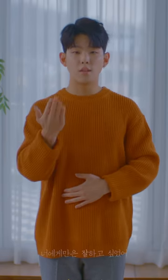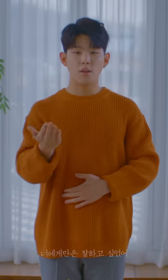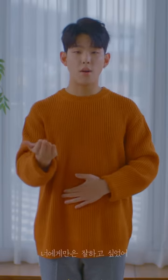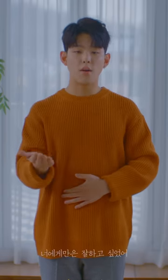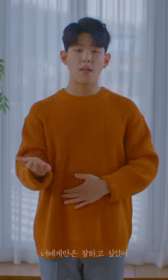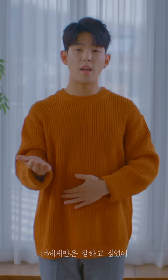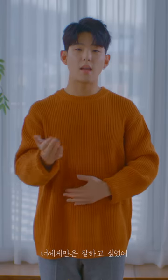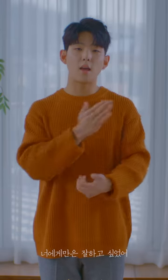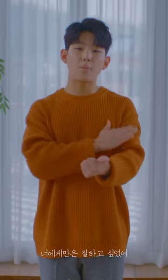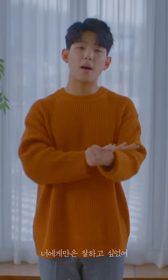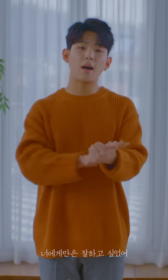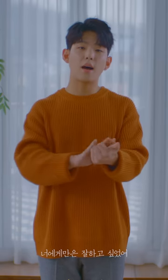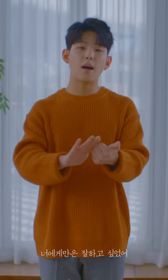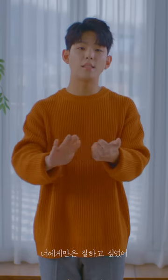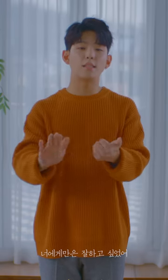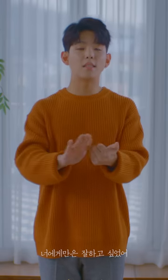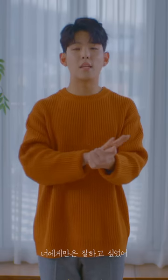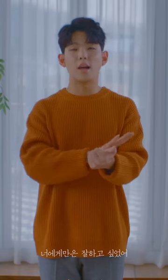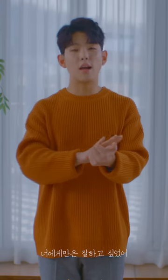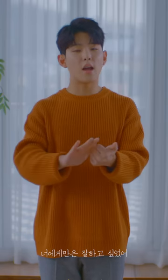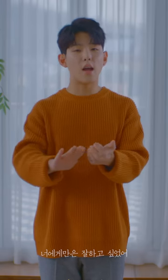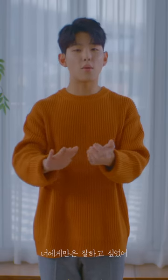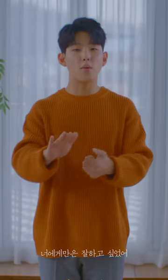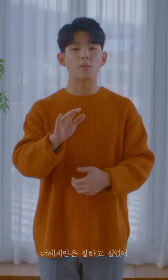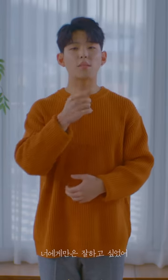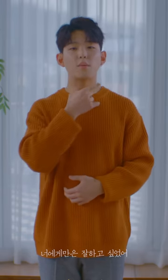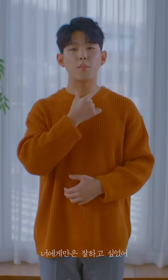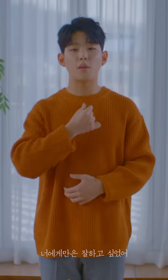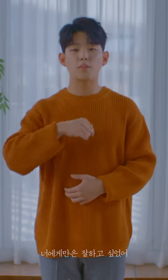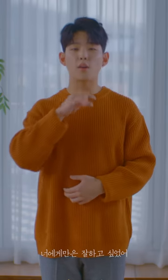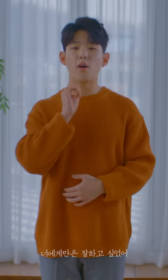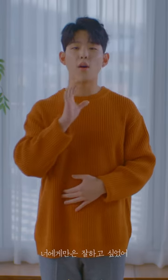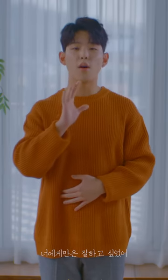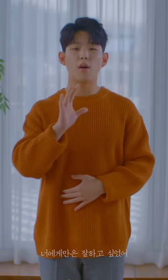Wanted to give you my all